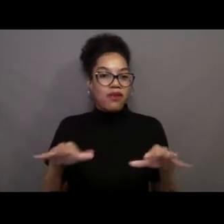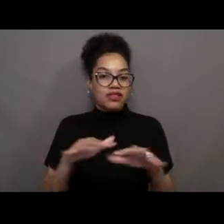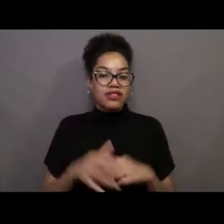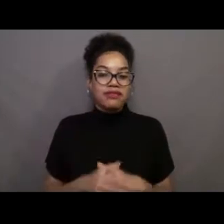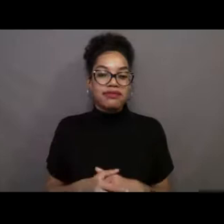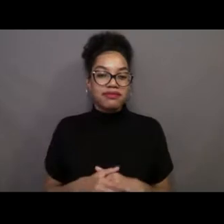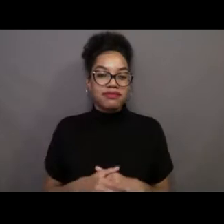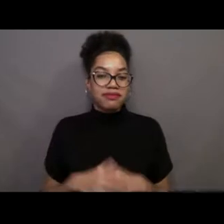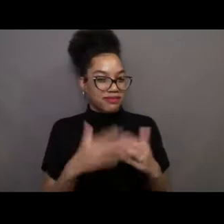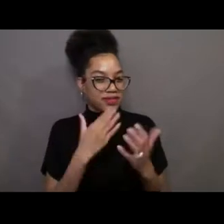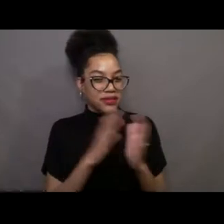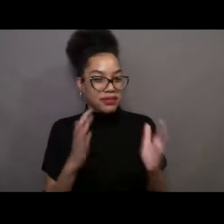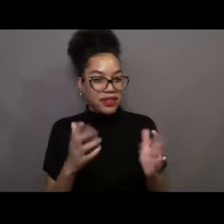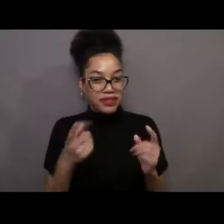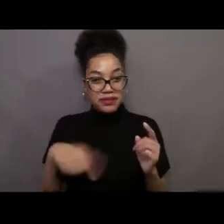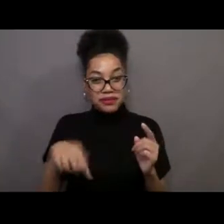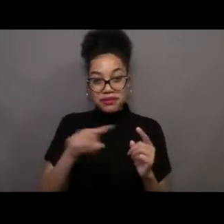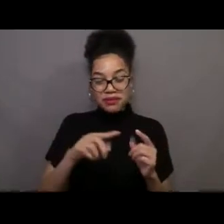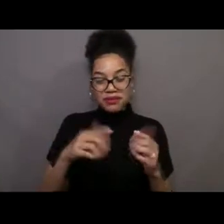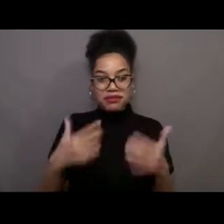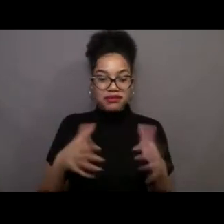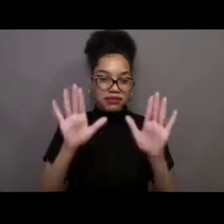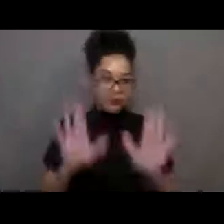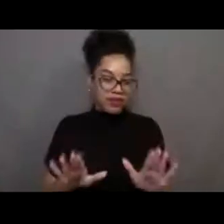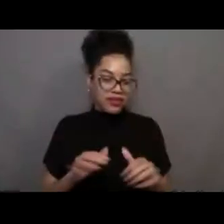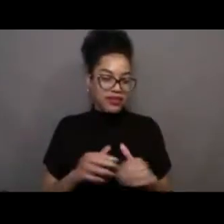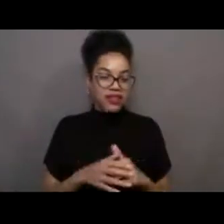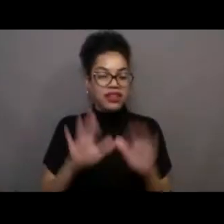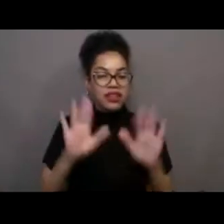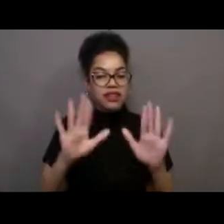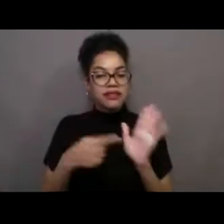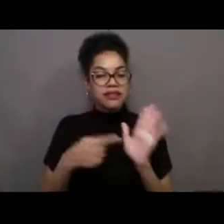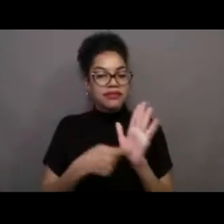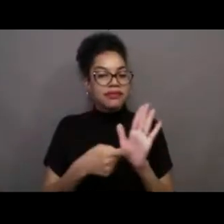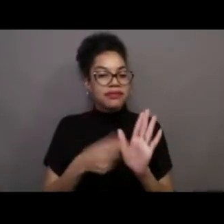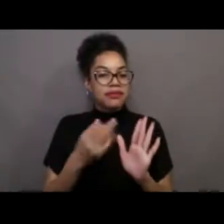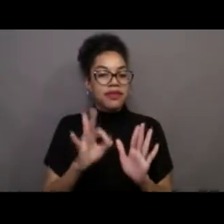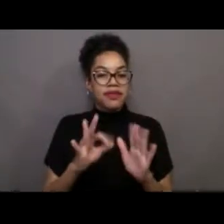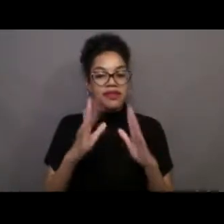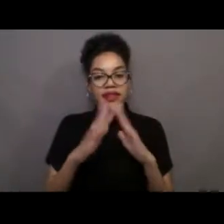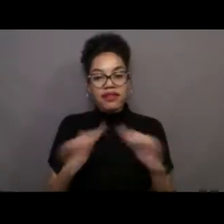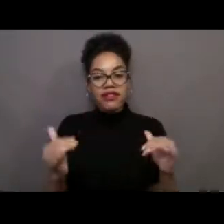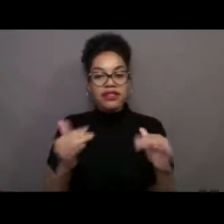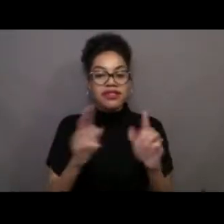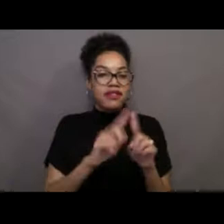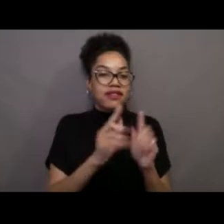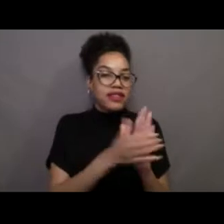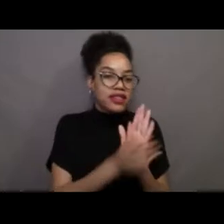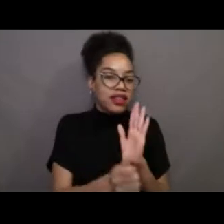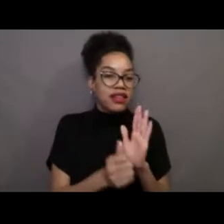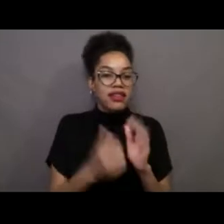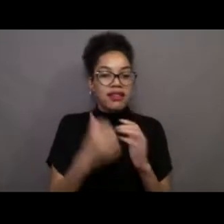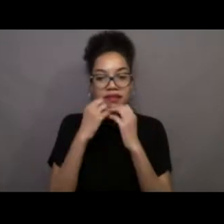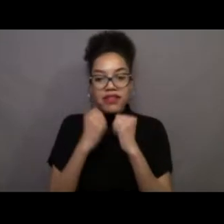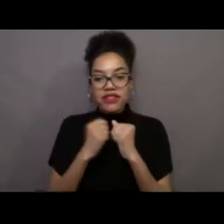You guys are collectively just a great example of the diversity of skillsets and just passion that exists at NOAA,